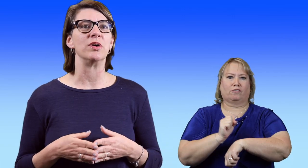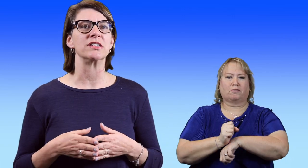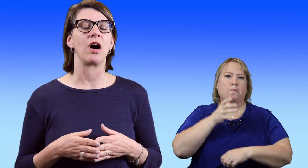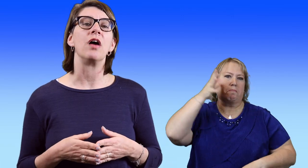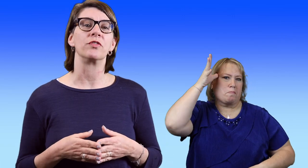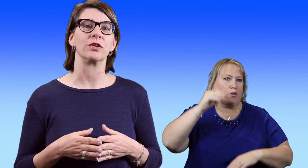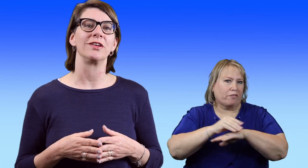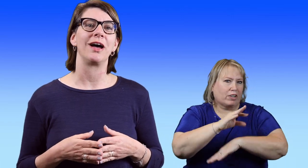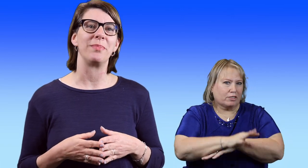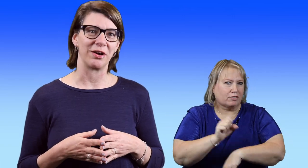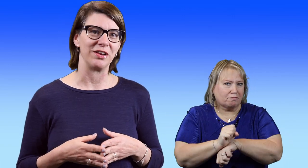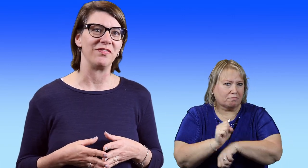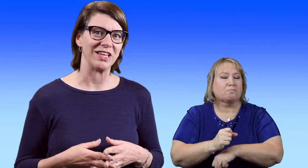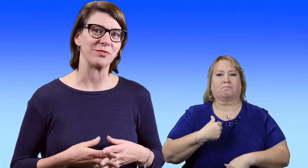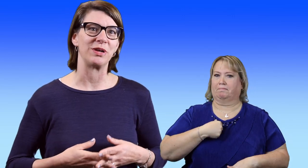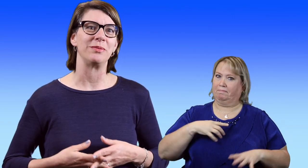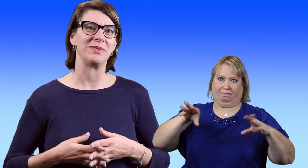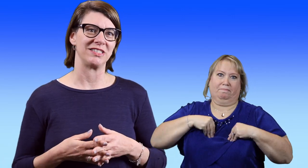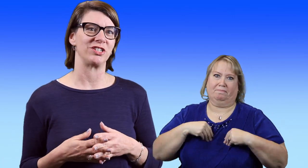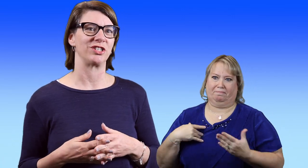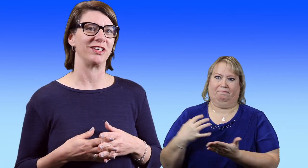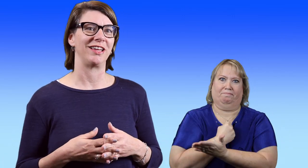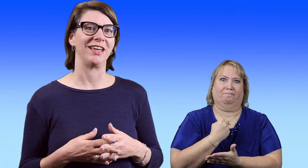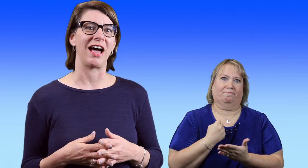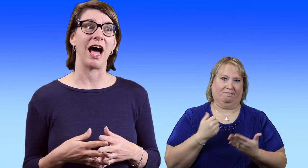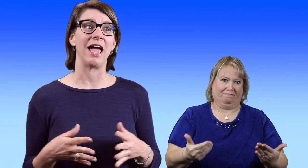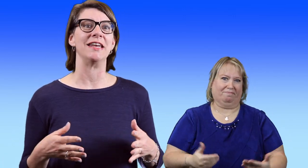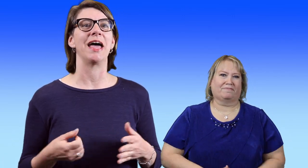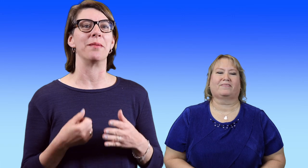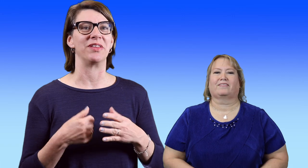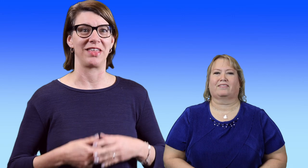I was offered a parent advisory position. And I nabbed that.